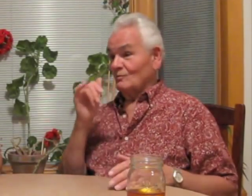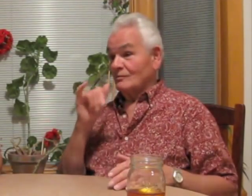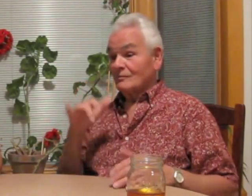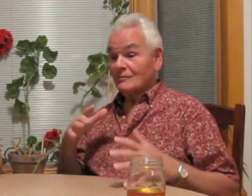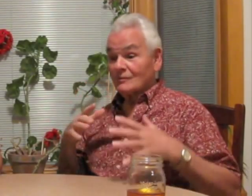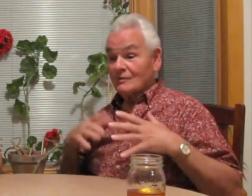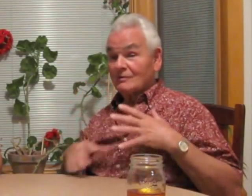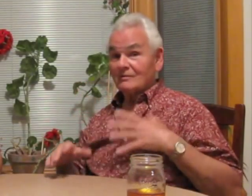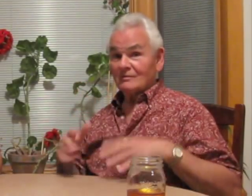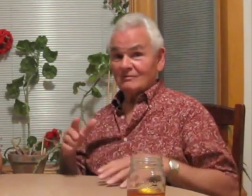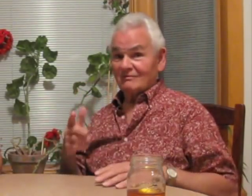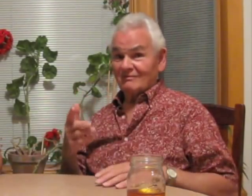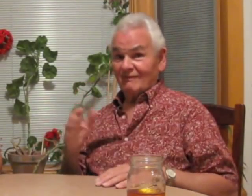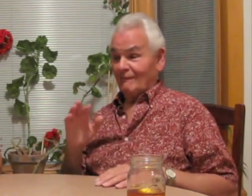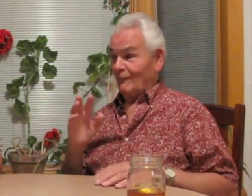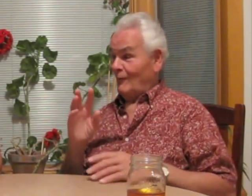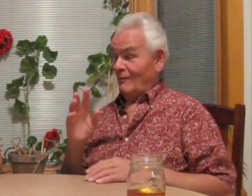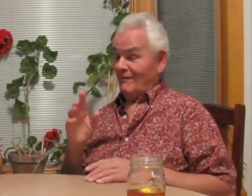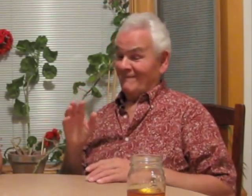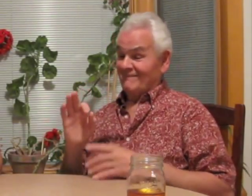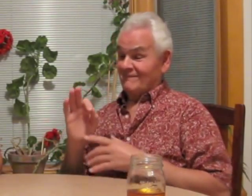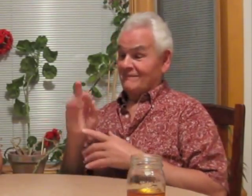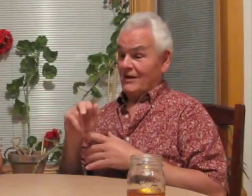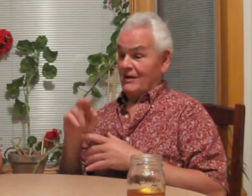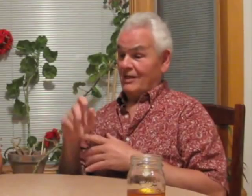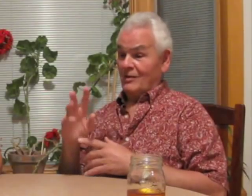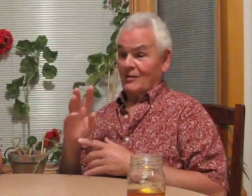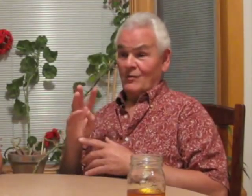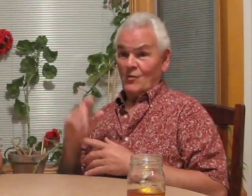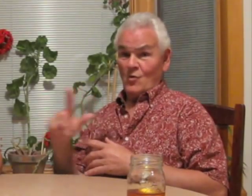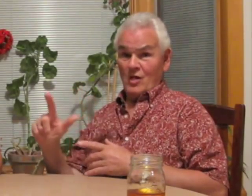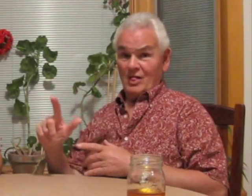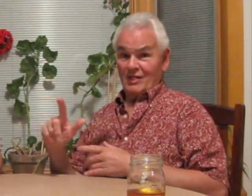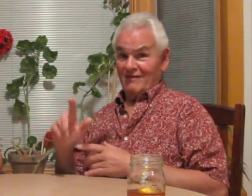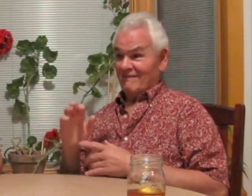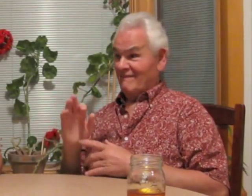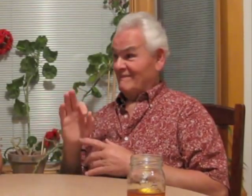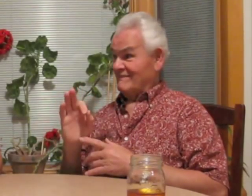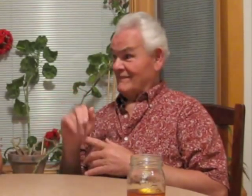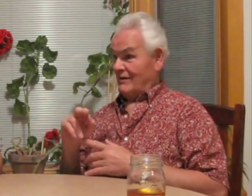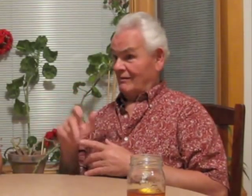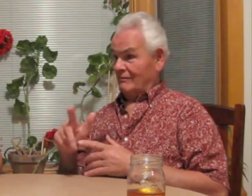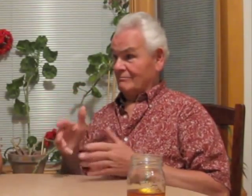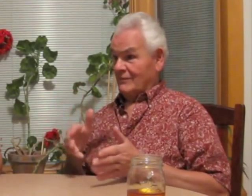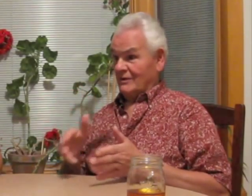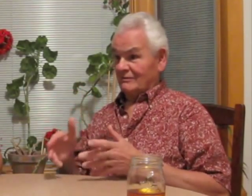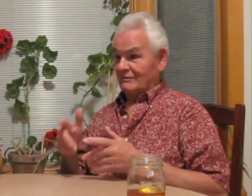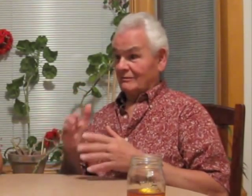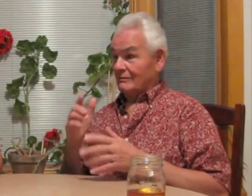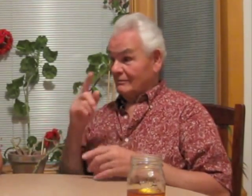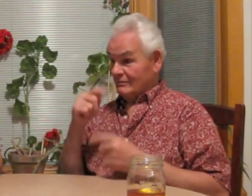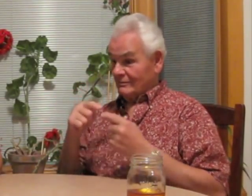It was unbelievable that the uniform was made out of flannel wool including flannel pants that we had to wear all year round.